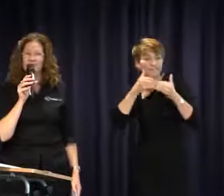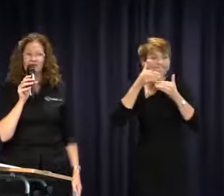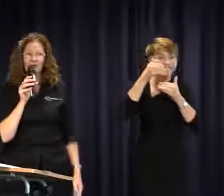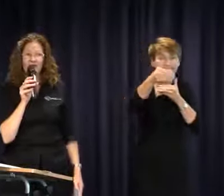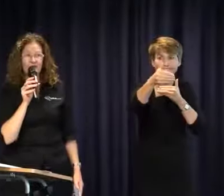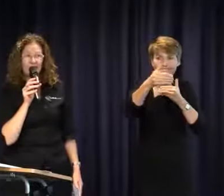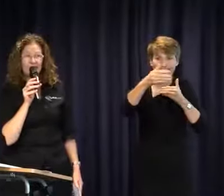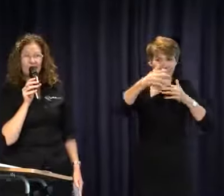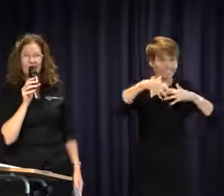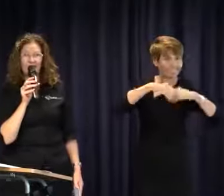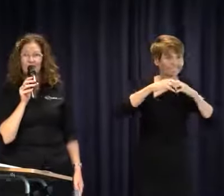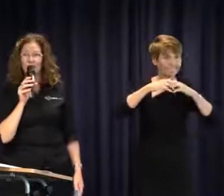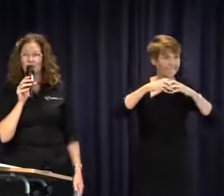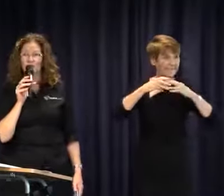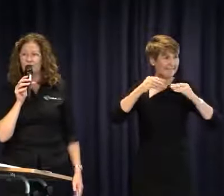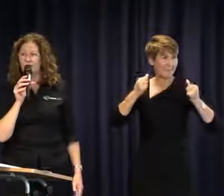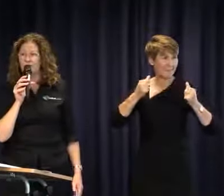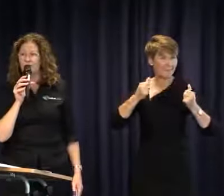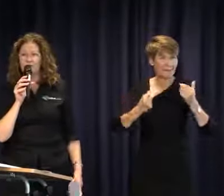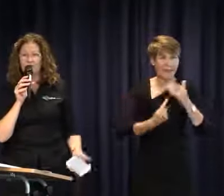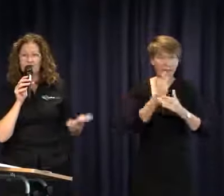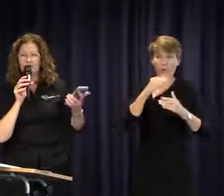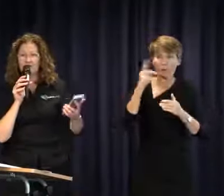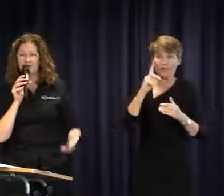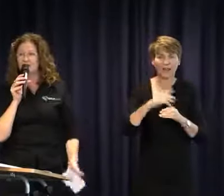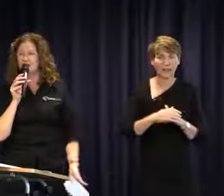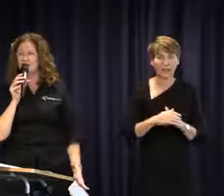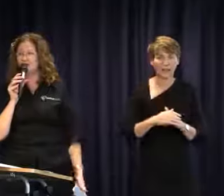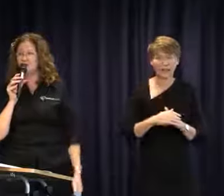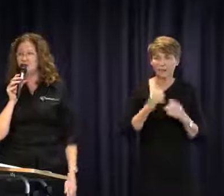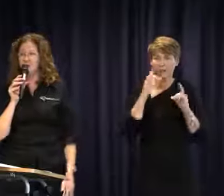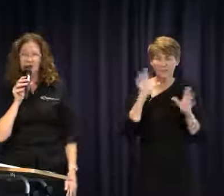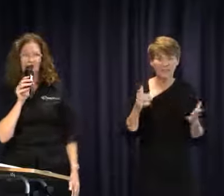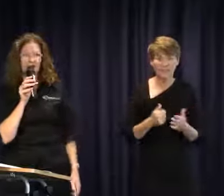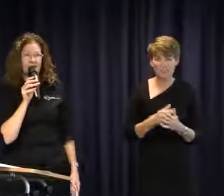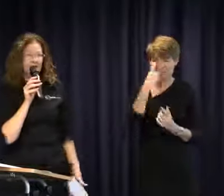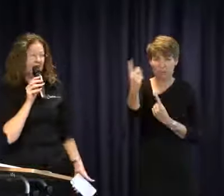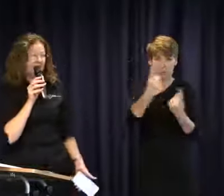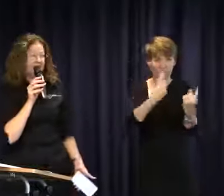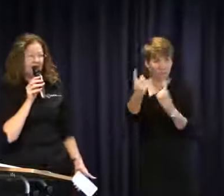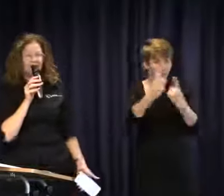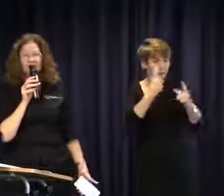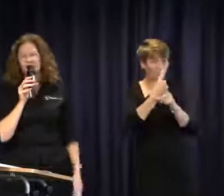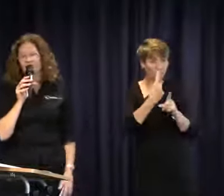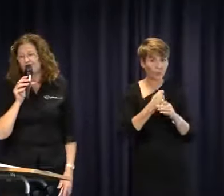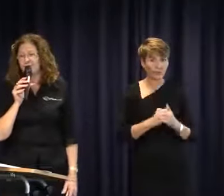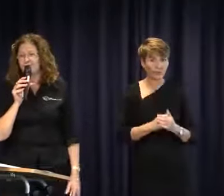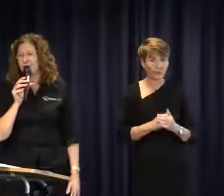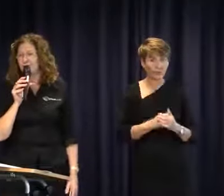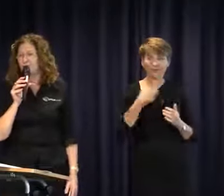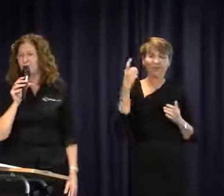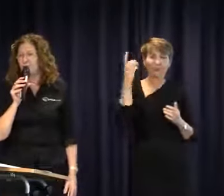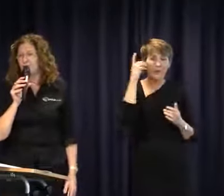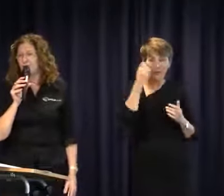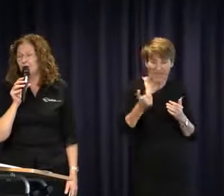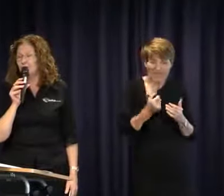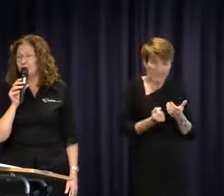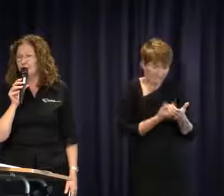are not good. People's SMSs, people's comments up the front have just confirmed what we already